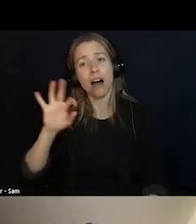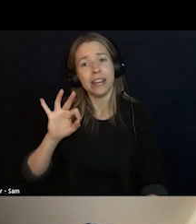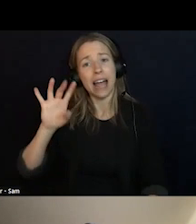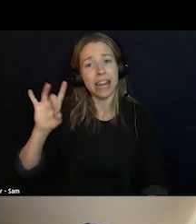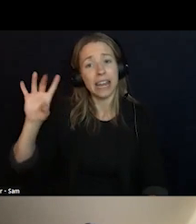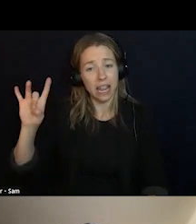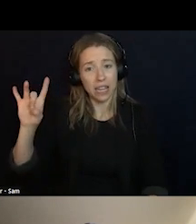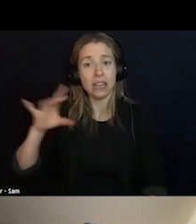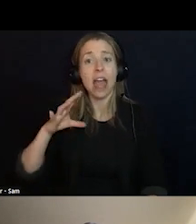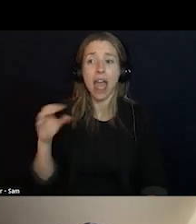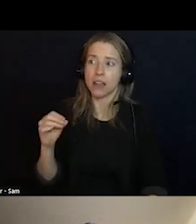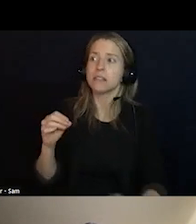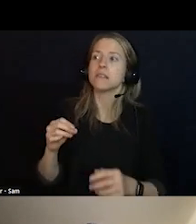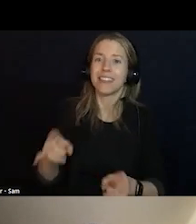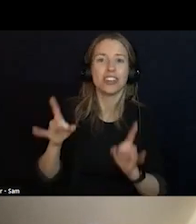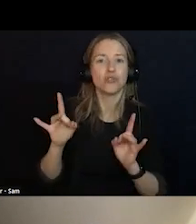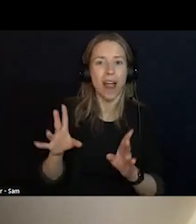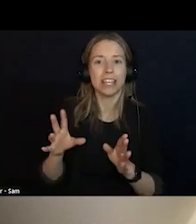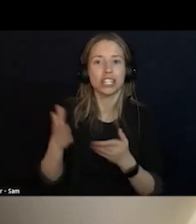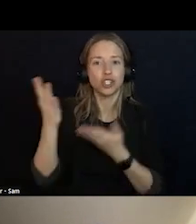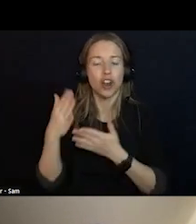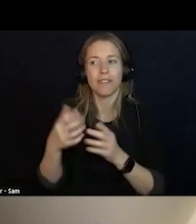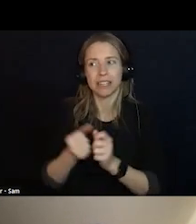OF CRISIS SERVICES AROUND THE COUNTRY, THIS IS AN IMPORTANT